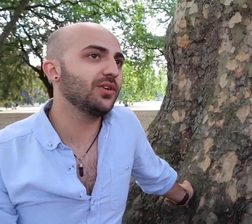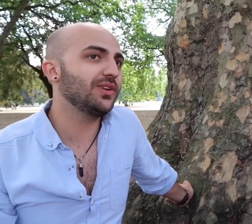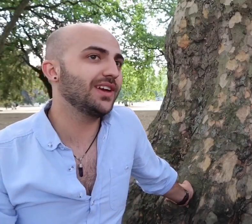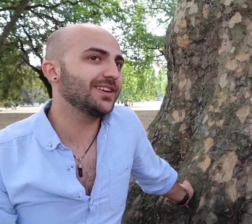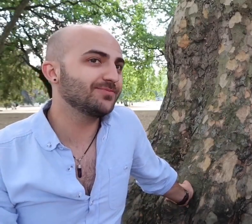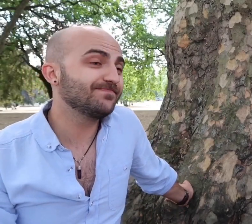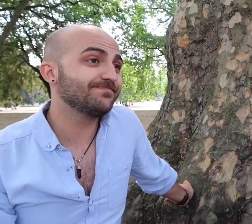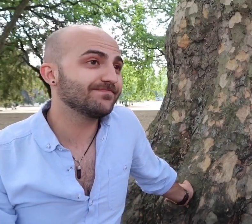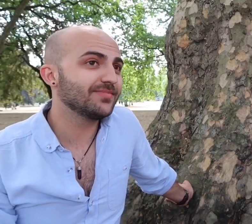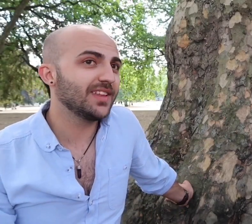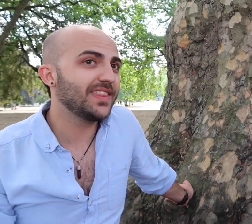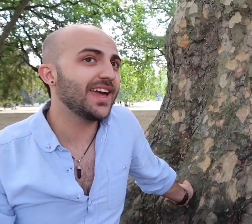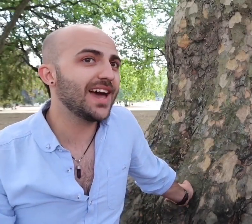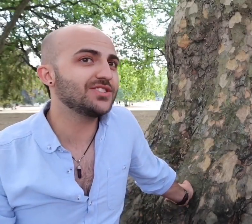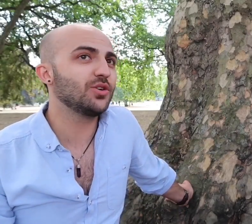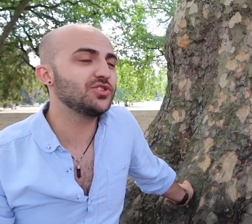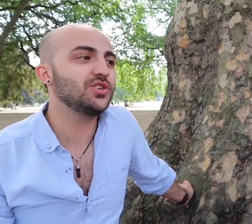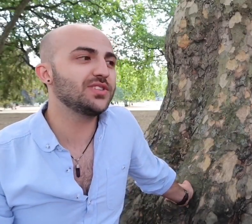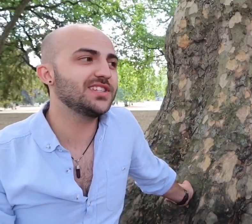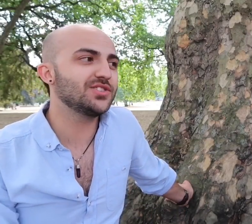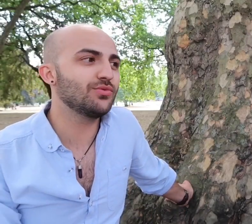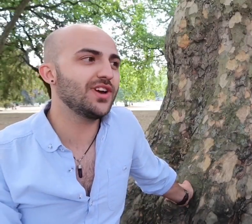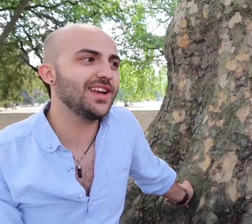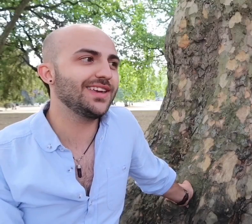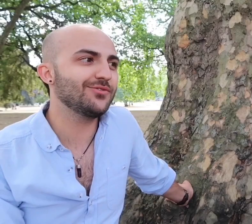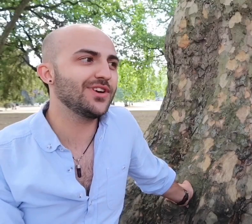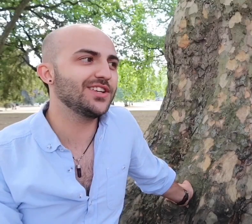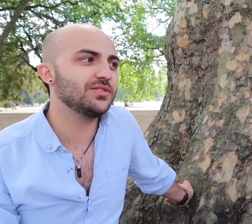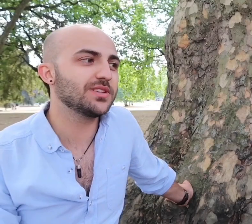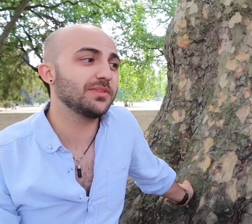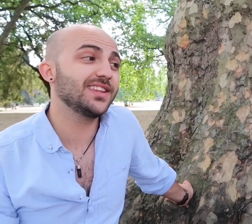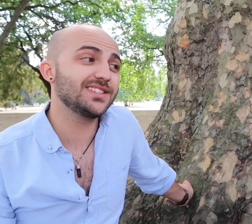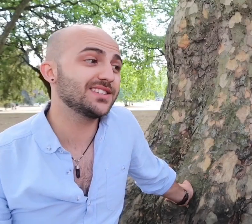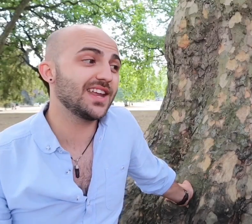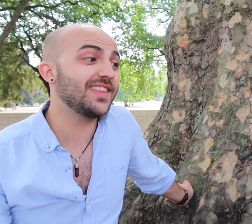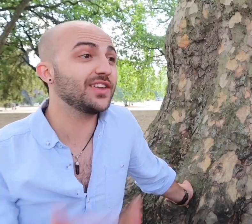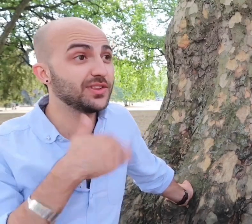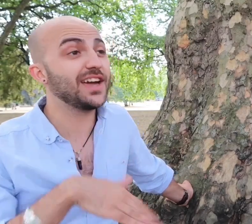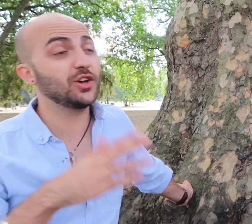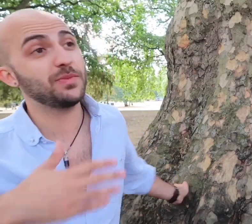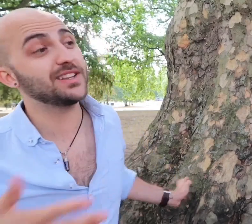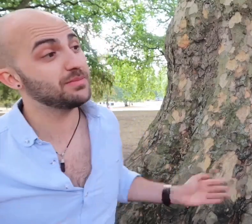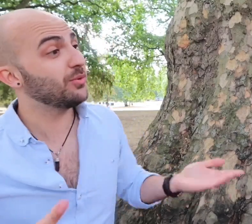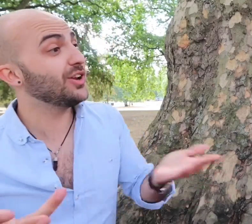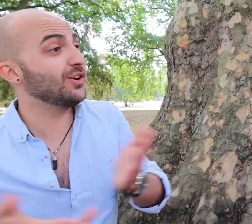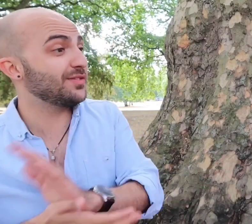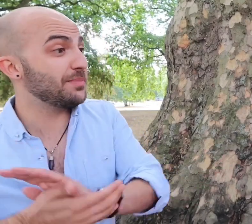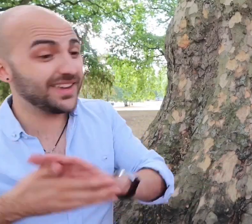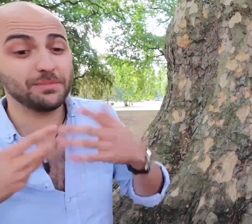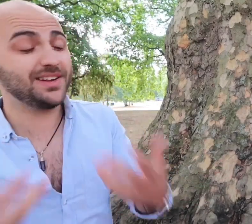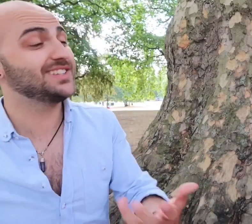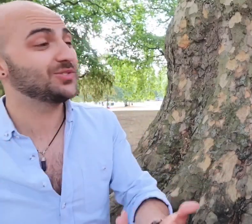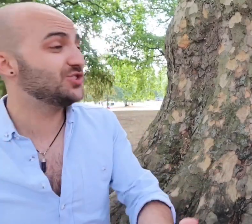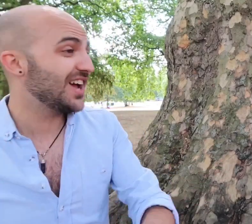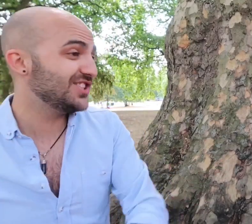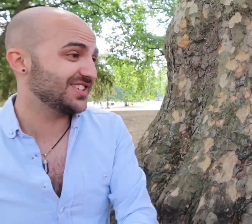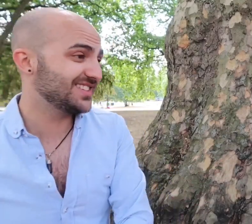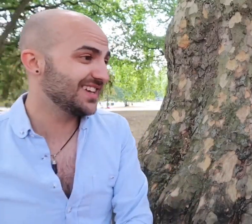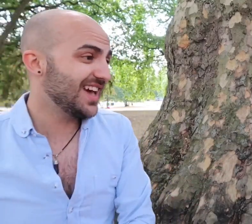know they had an opportunity to really really do something and they didn't and that goes back to my point of making political changes.